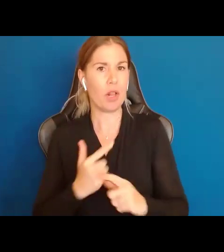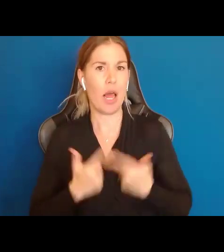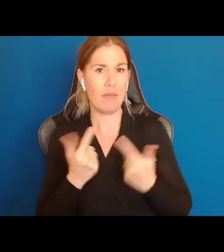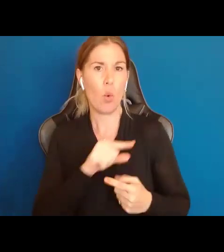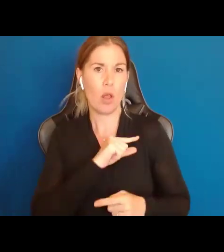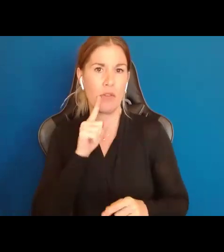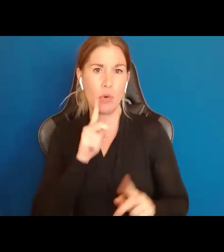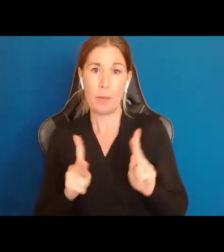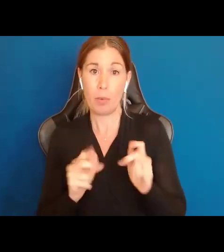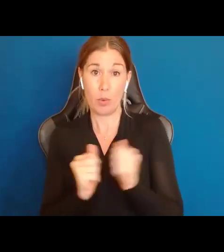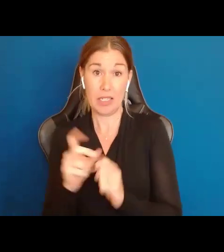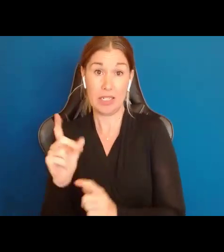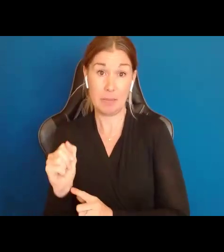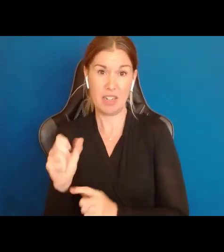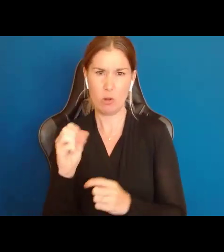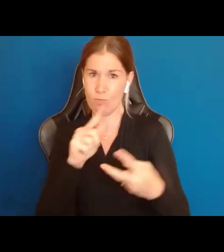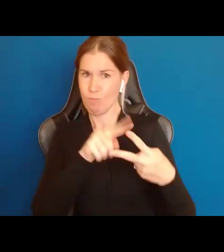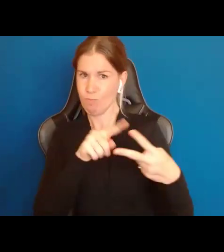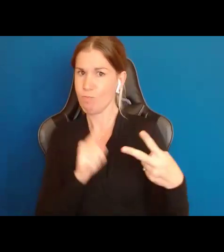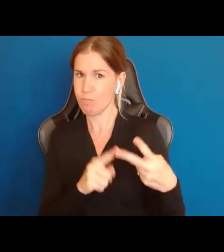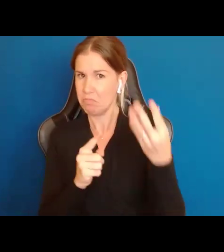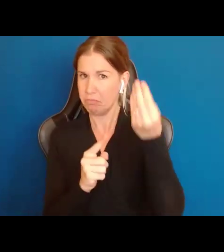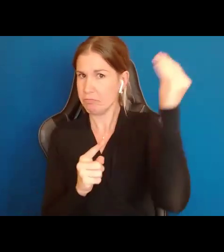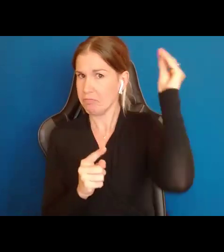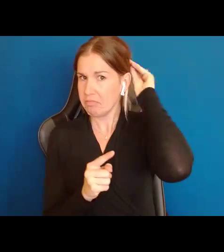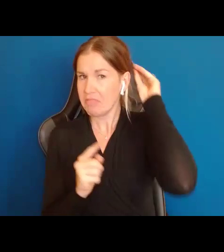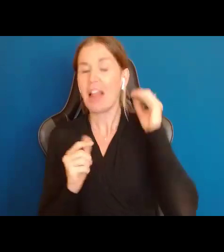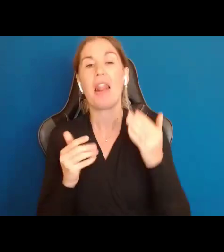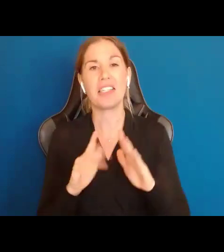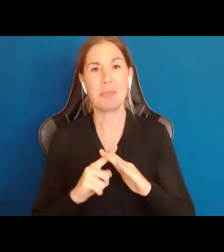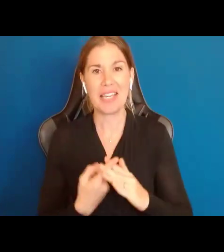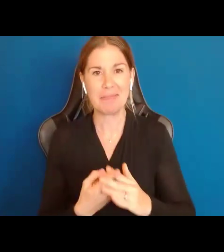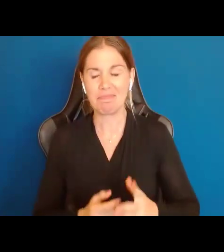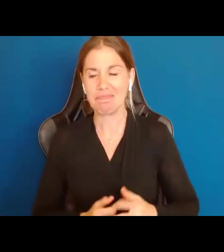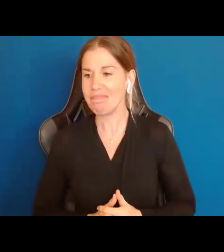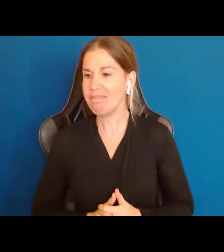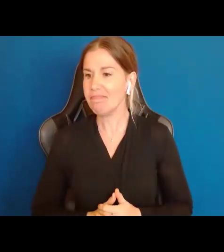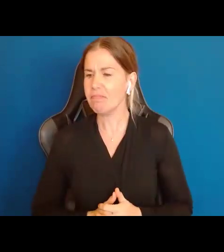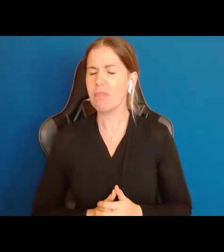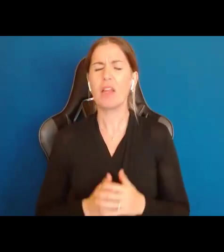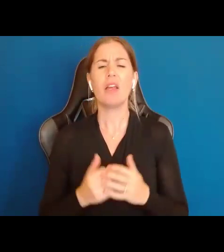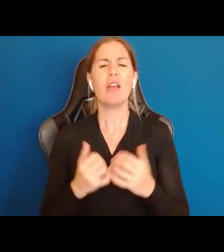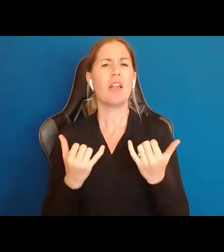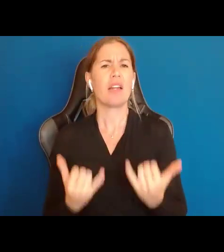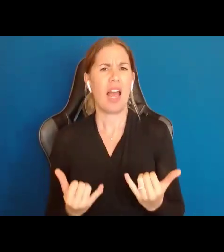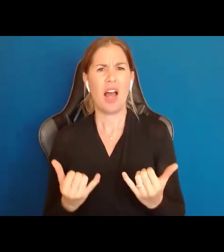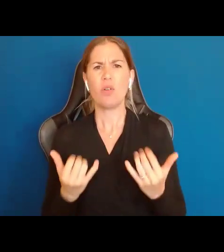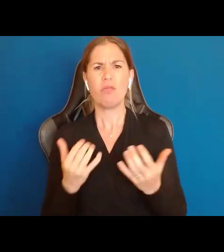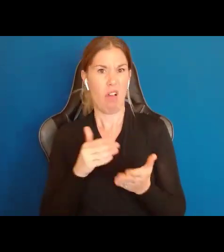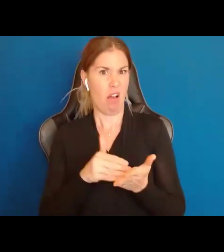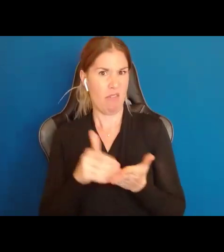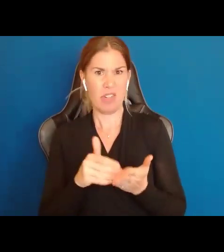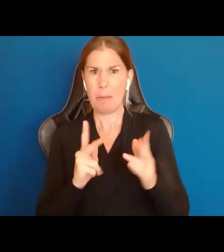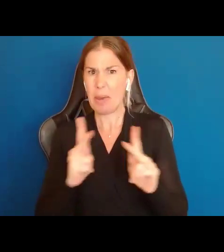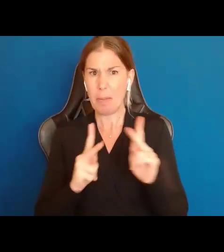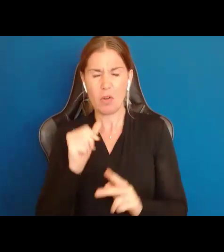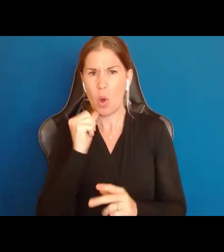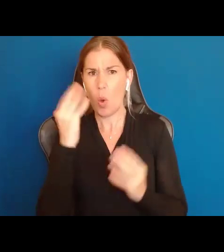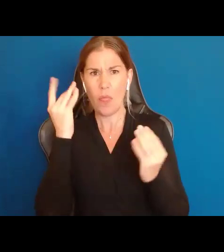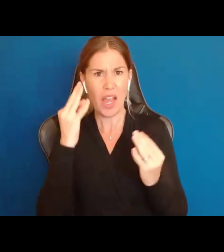So, with those two things in mind, let's begin. And let's begin by thinking about something that people don't think a whole lot about. Or don't have the opportunity to. And that's their this, their rights.